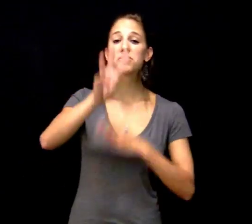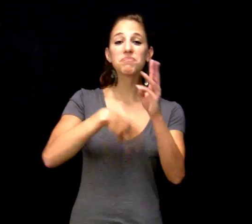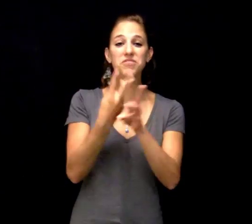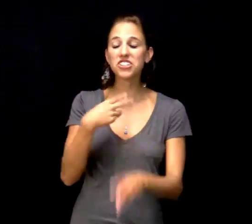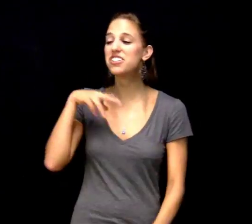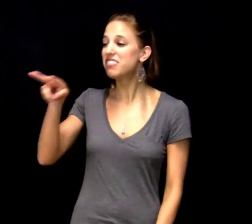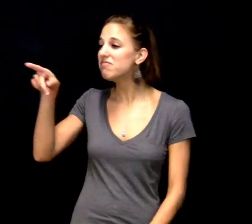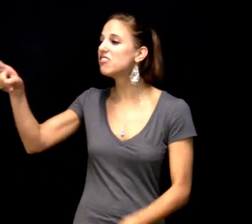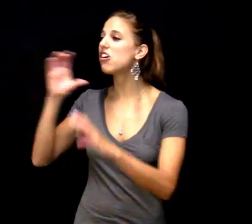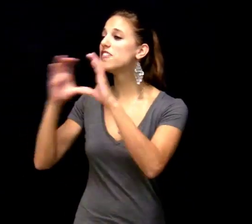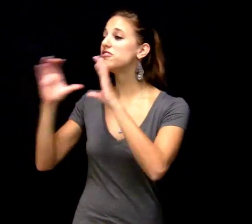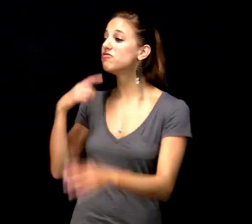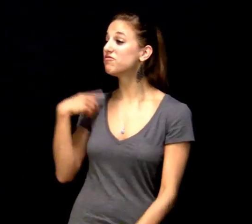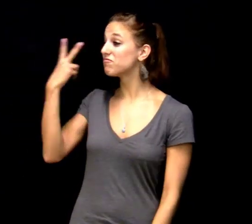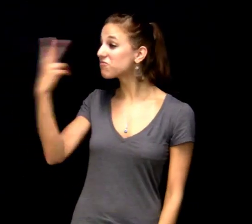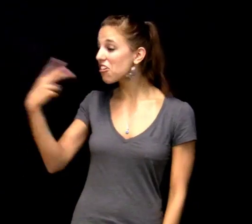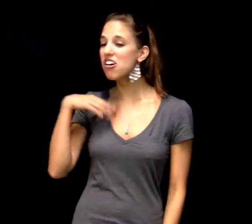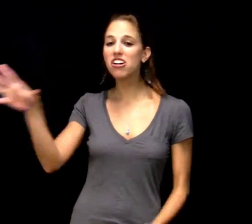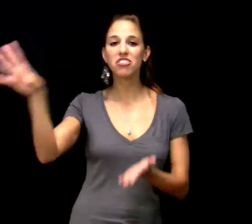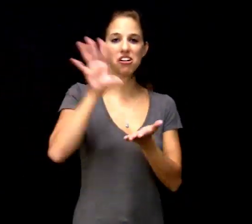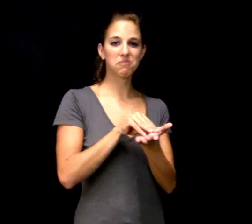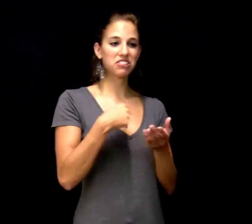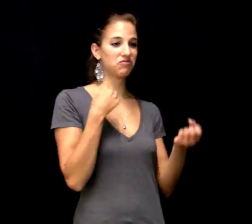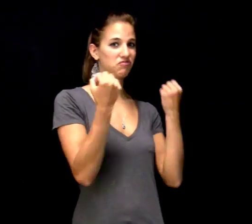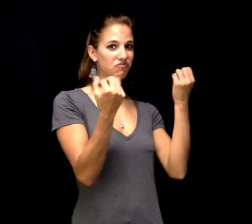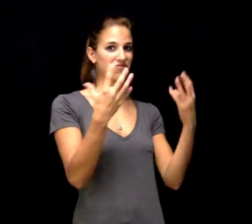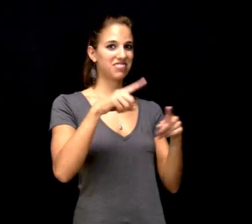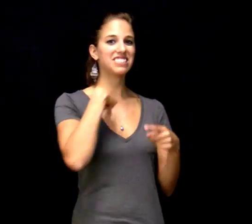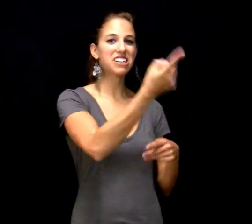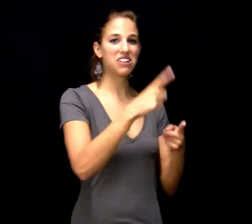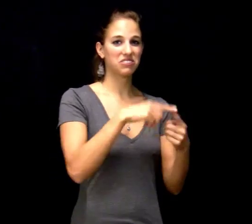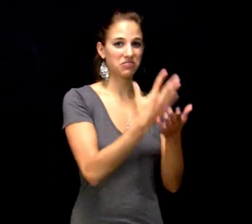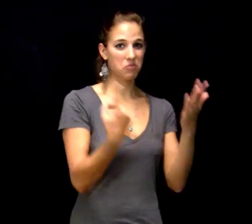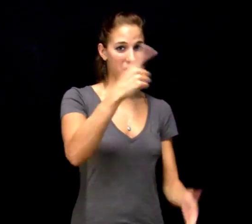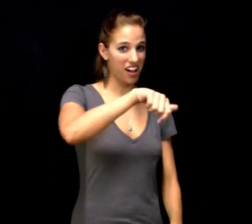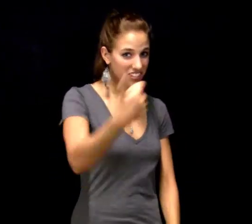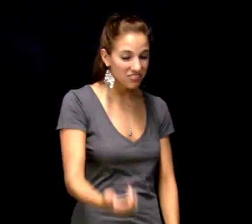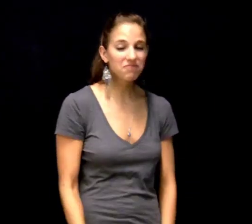For example, I look at a surrogate and comment, “You never cook.” Then I take that person’s role